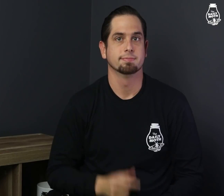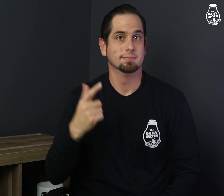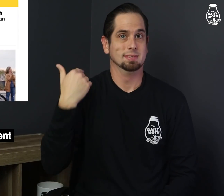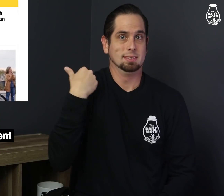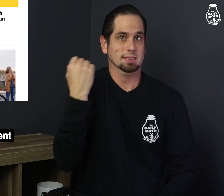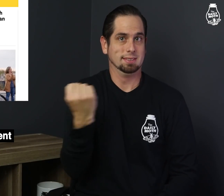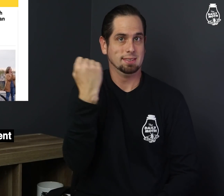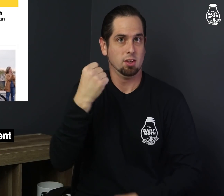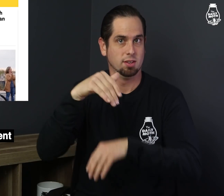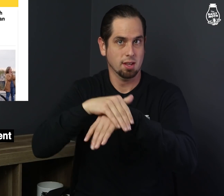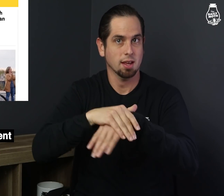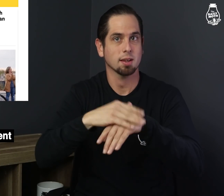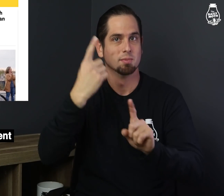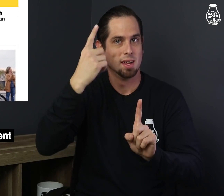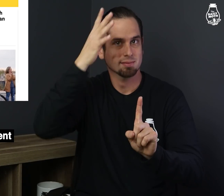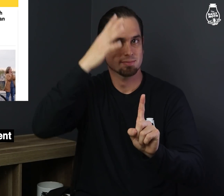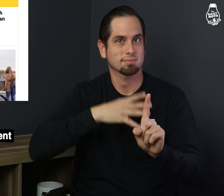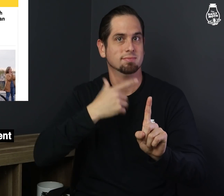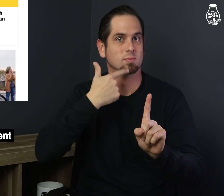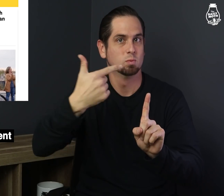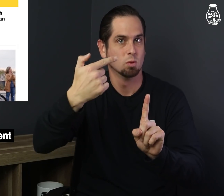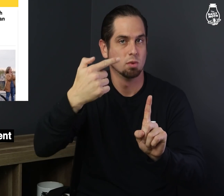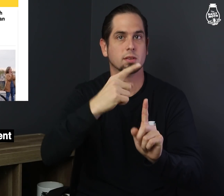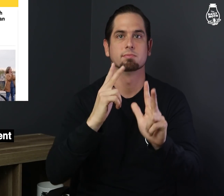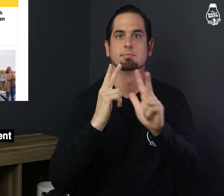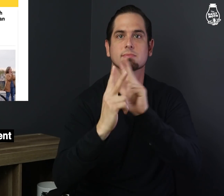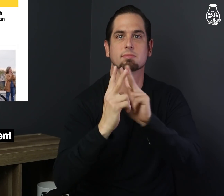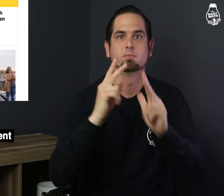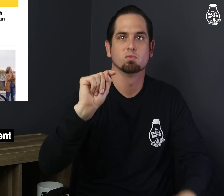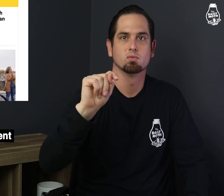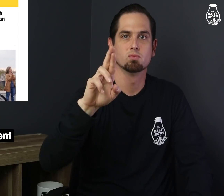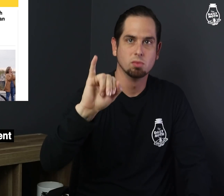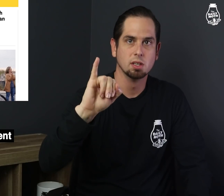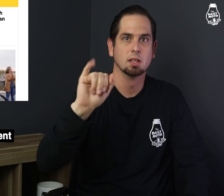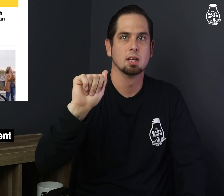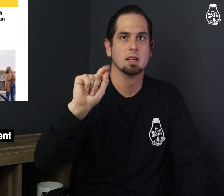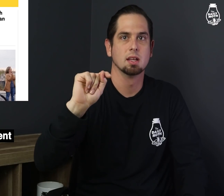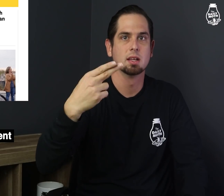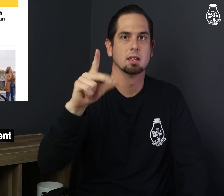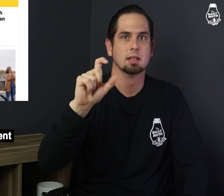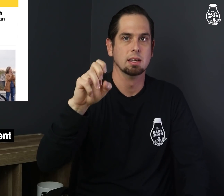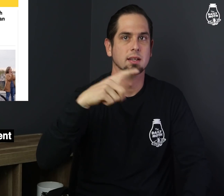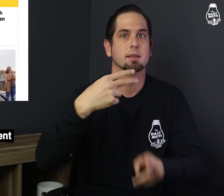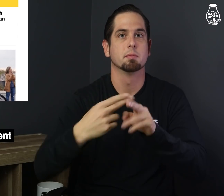On Saturday night, a 21-year-old triathlete named